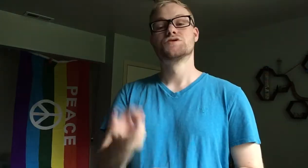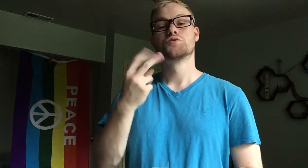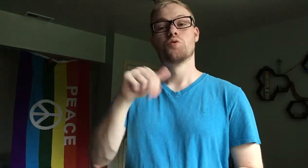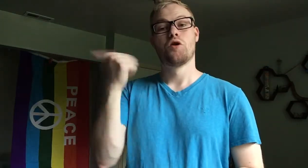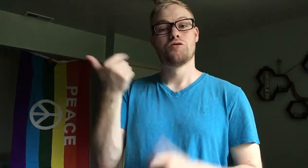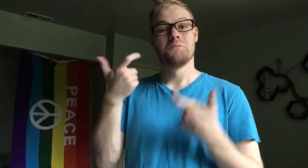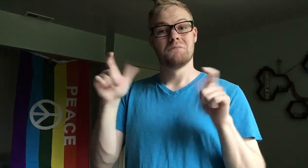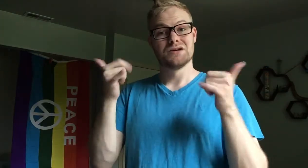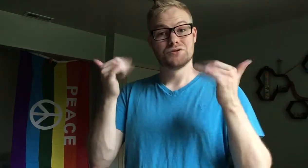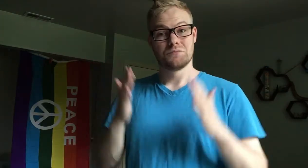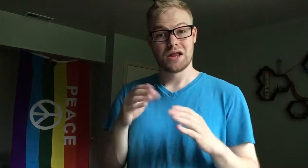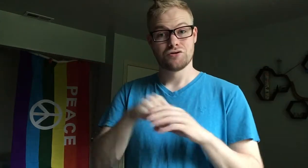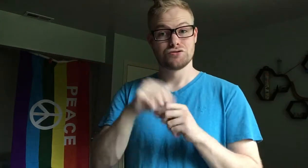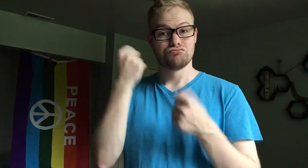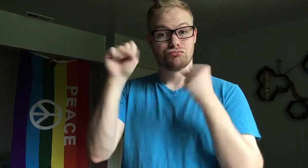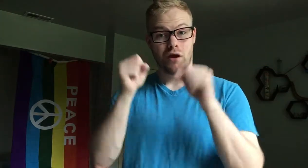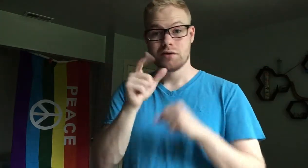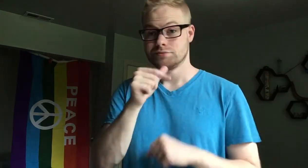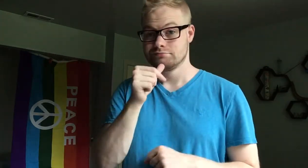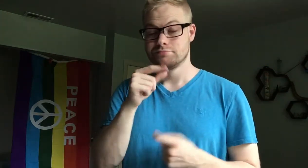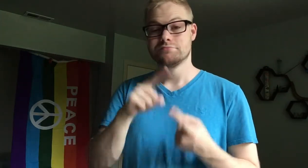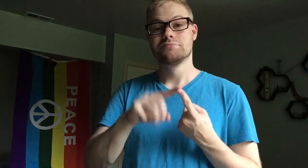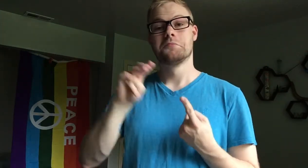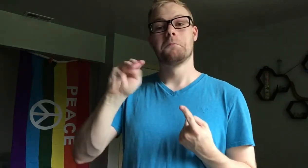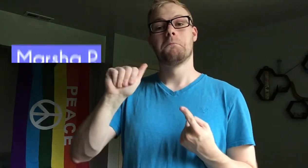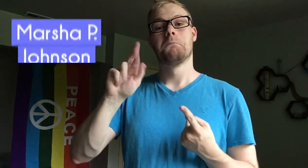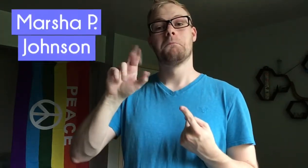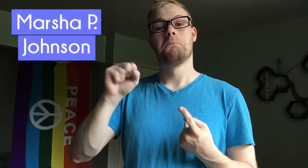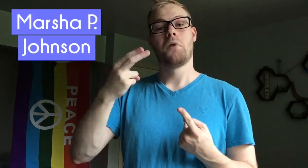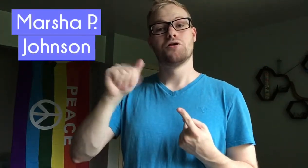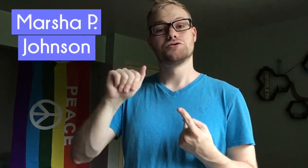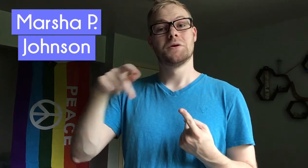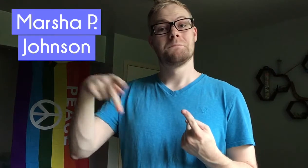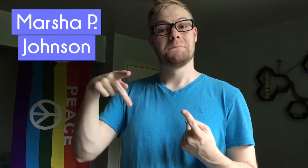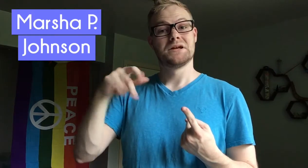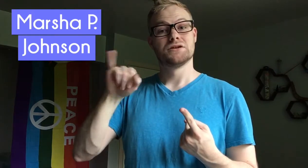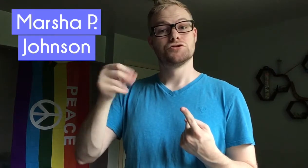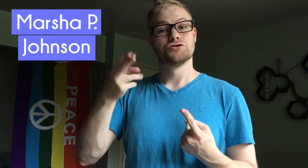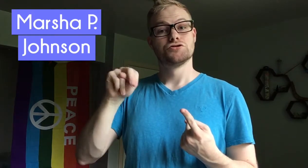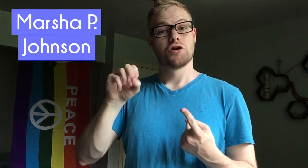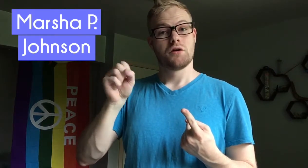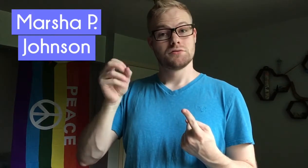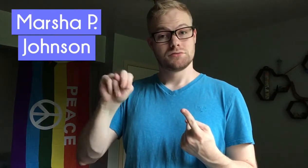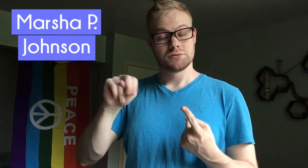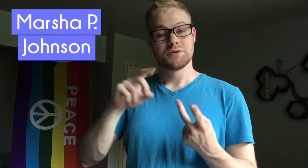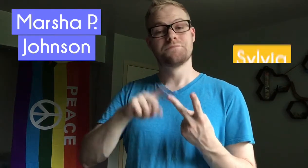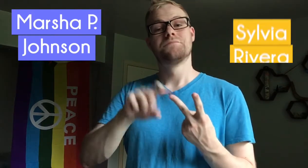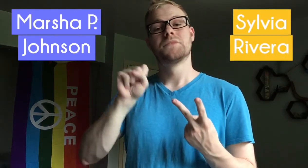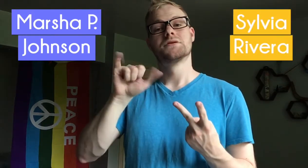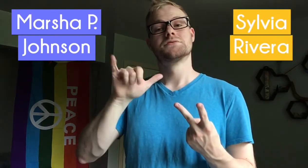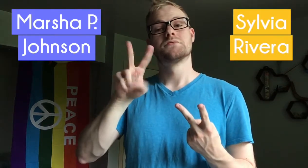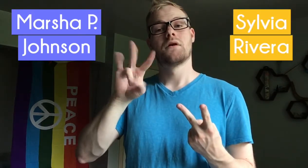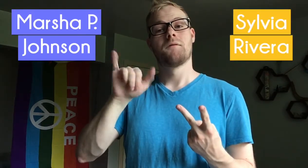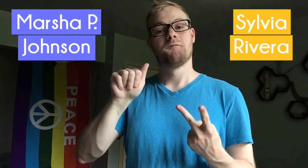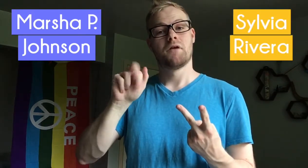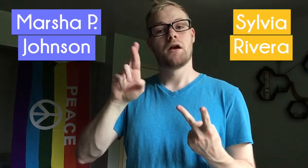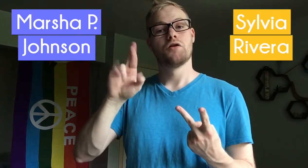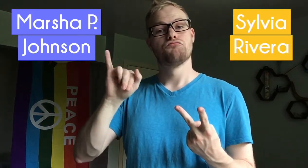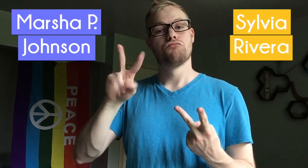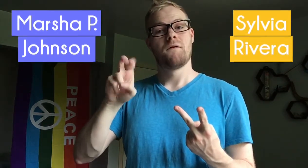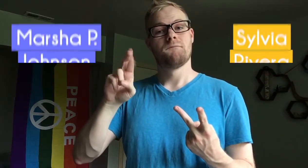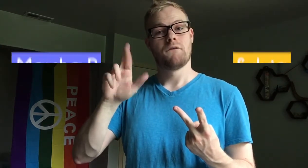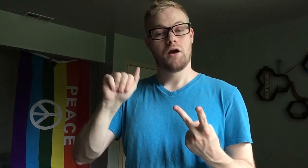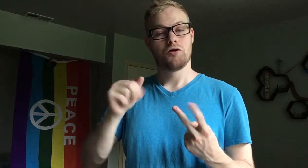Two other major players in the riots were Marsha P. Johnson and Sylvia Rivera.